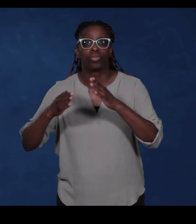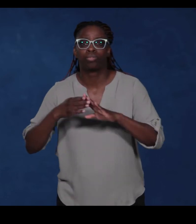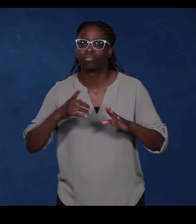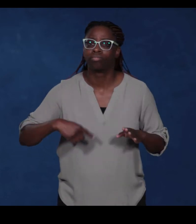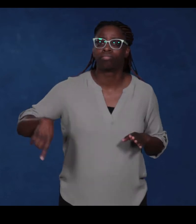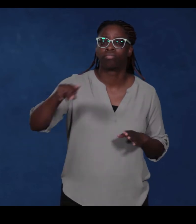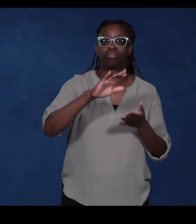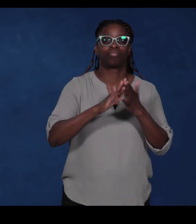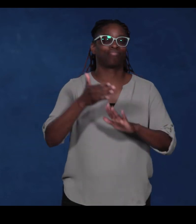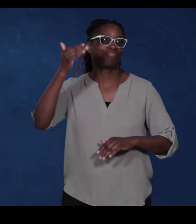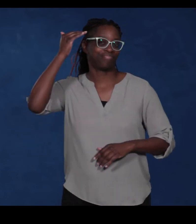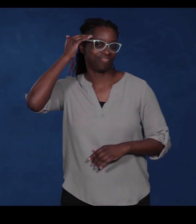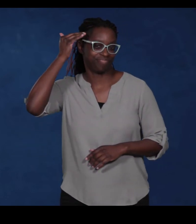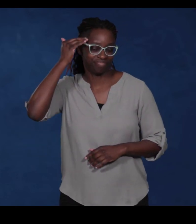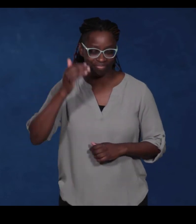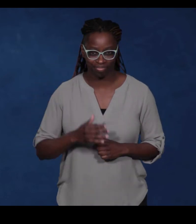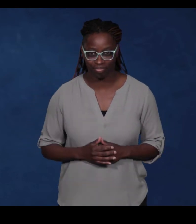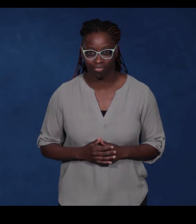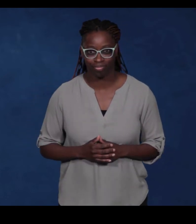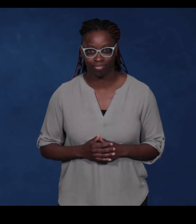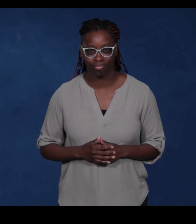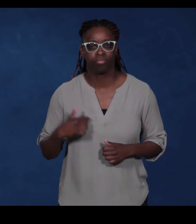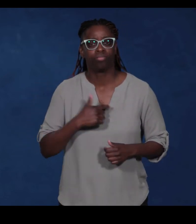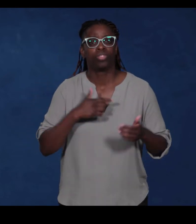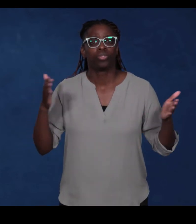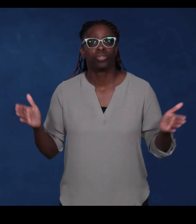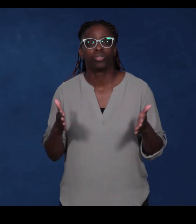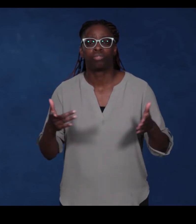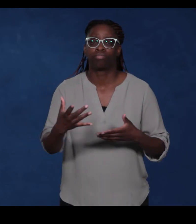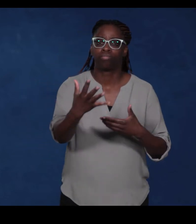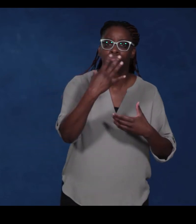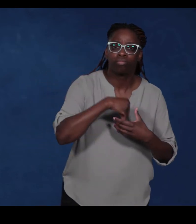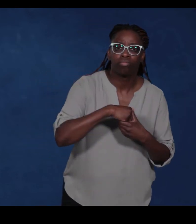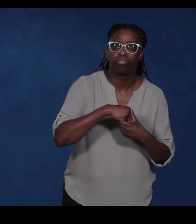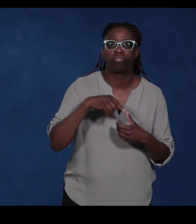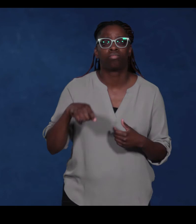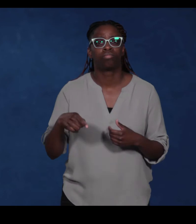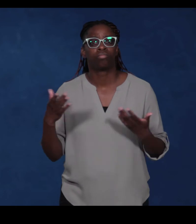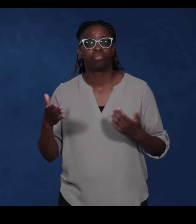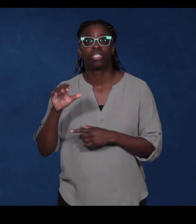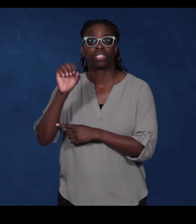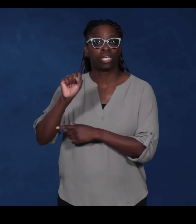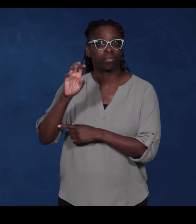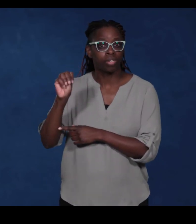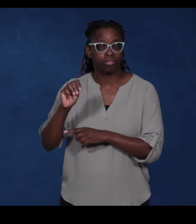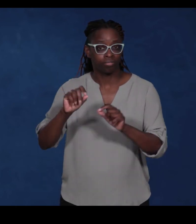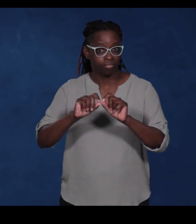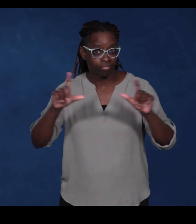We invite you to stay engaged with us via social media, at scheduled events, and stories we share.